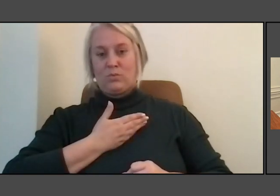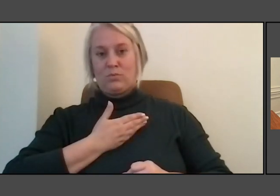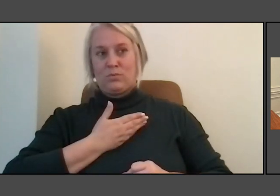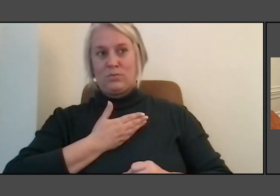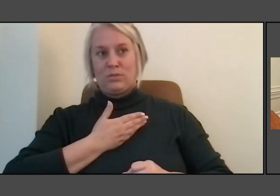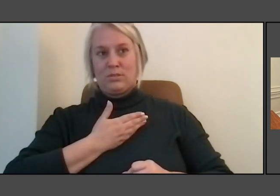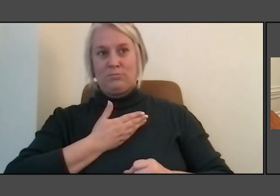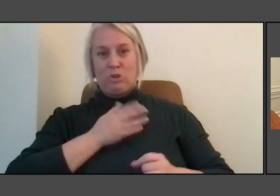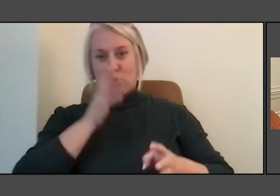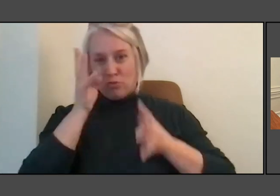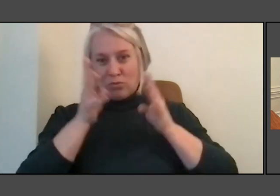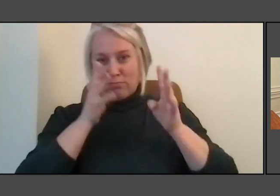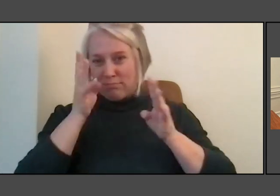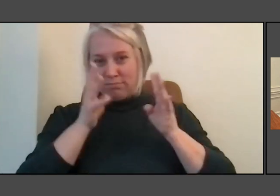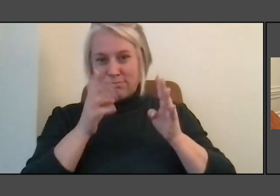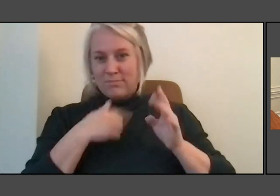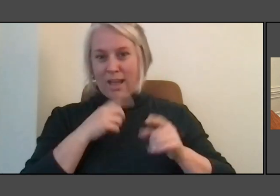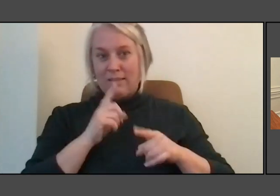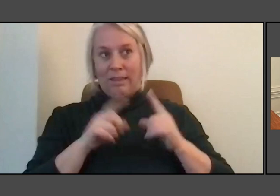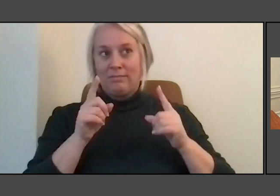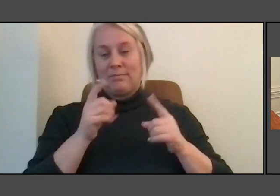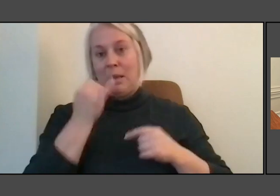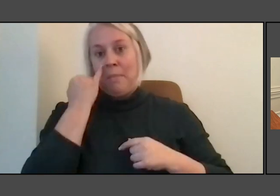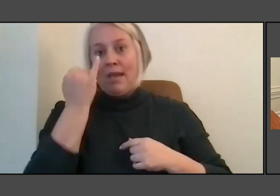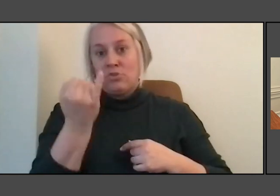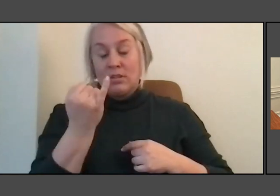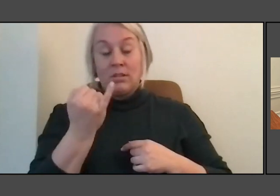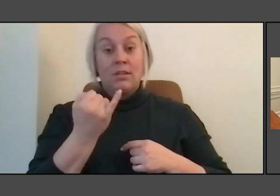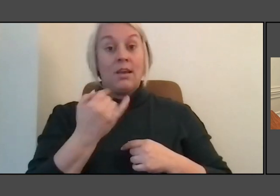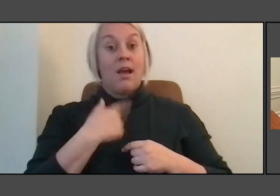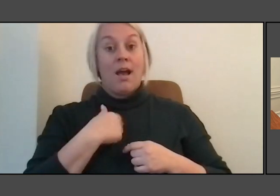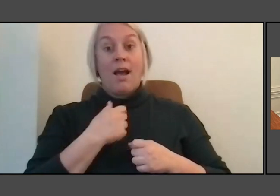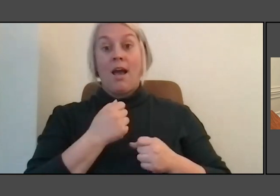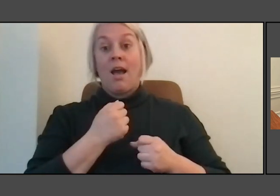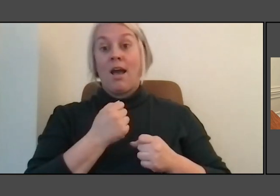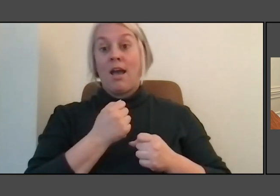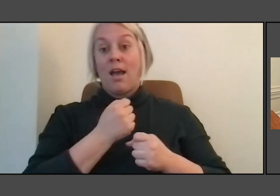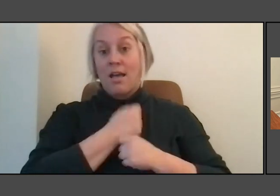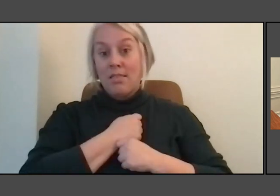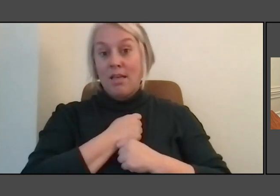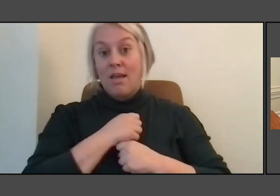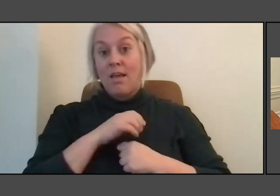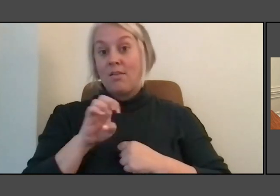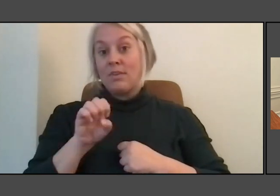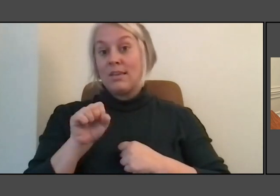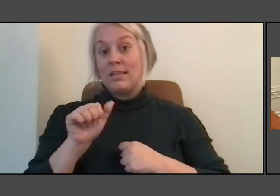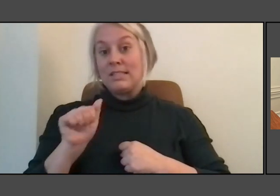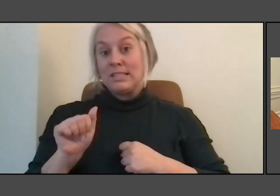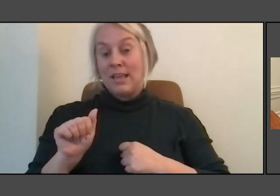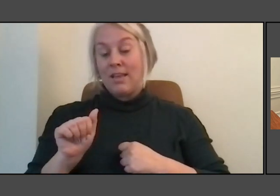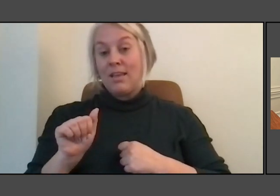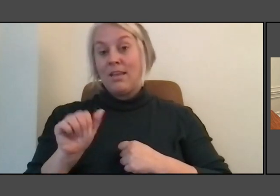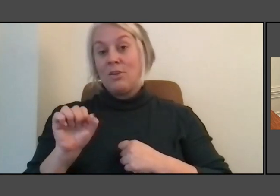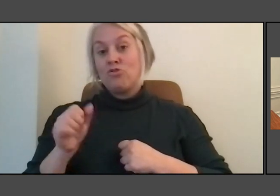Yes, I think I love, Ise Shrine in in Japan because they have built